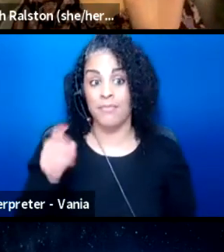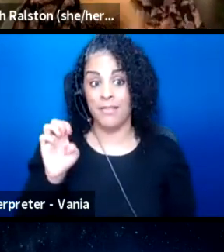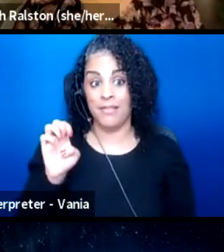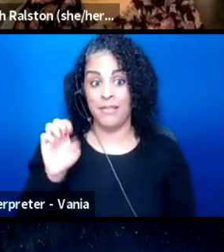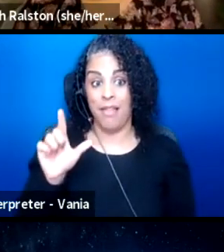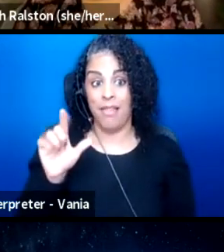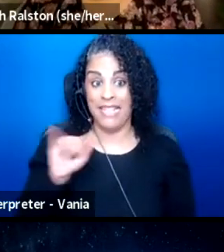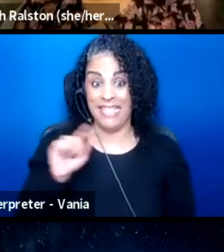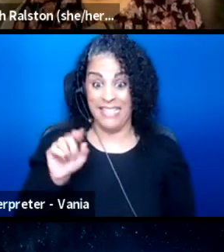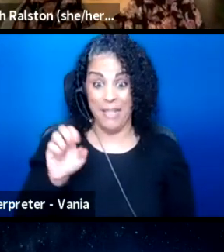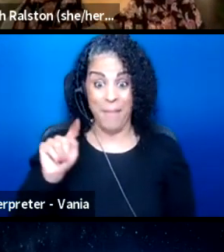Elizabeth, yeah.